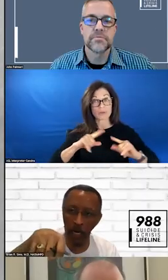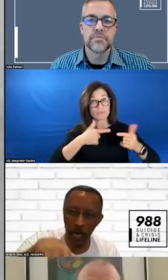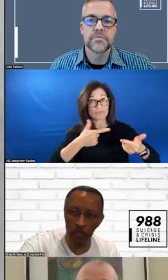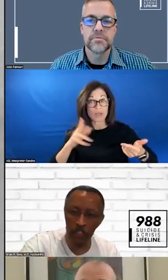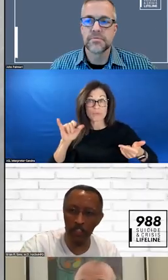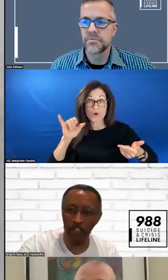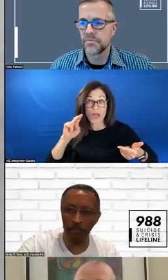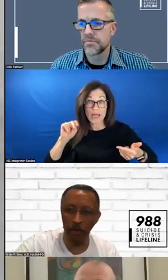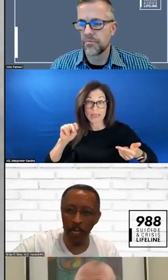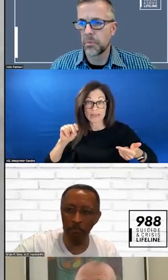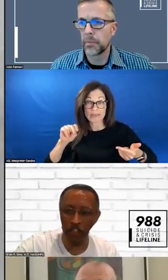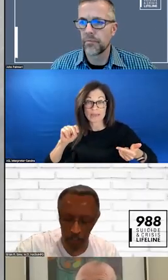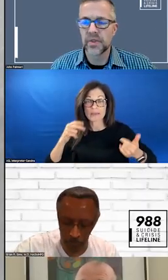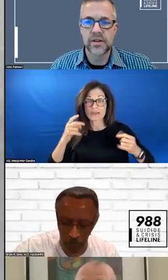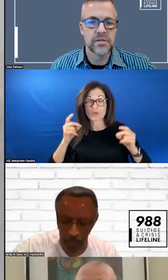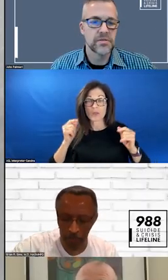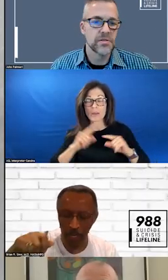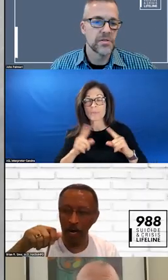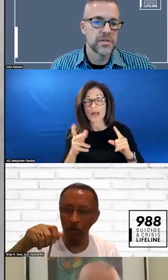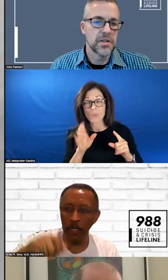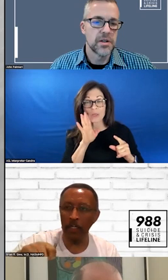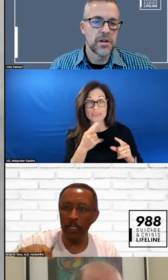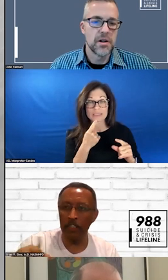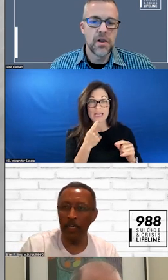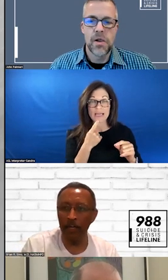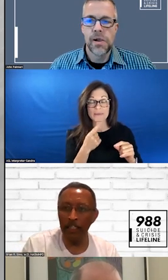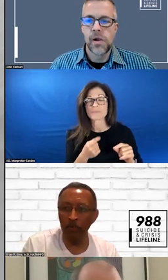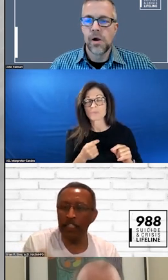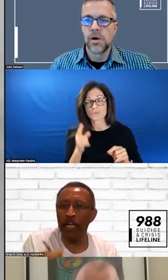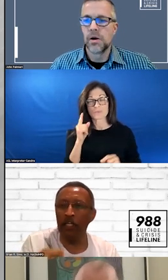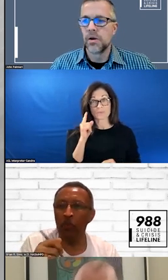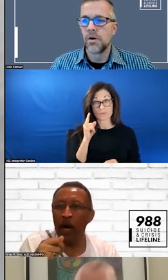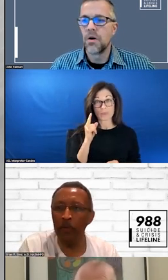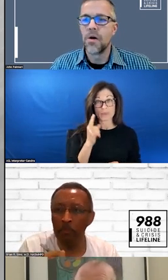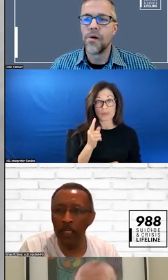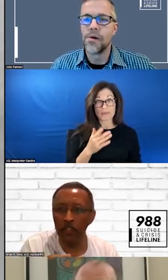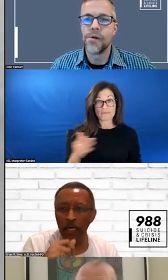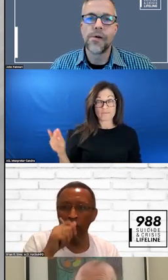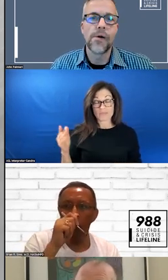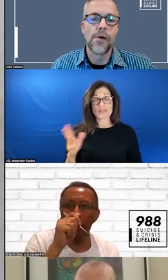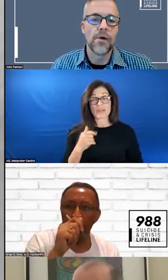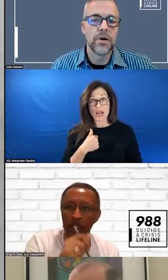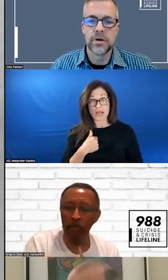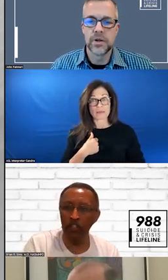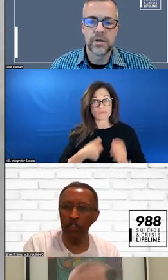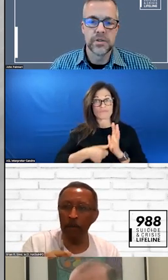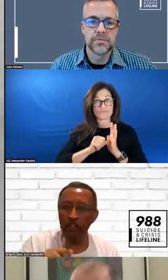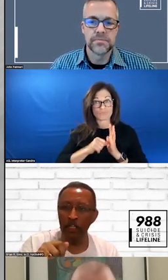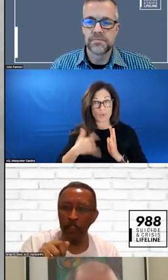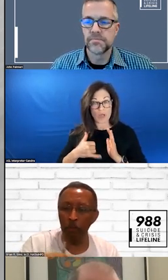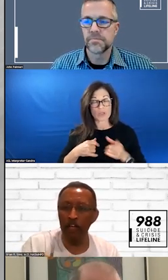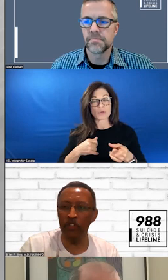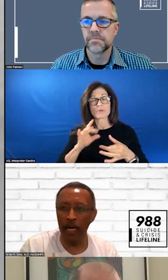BUT ONE THE THINGS THAT RESONATED TO ME IS THE RESPONSE